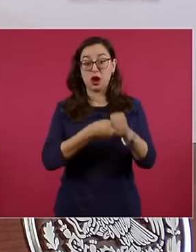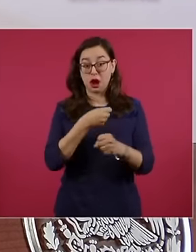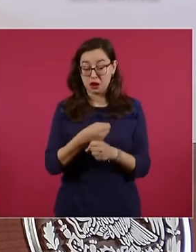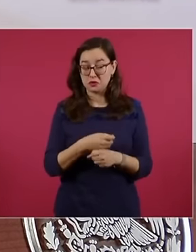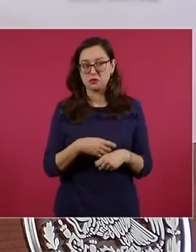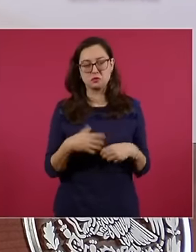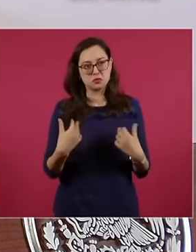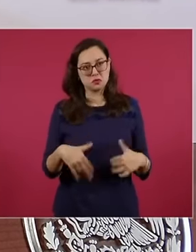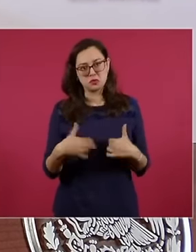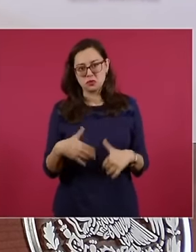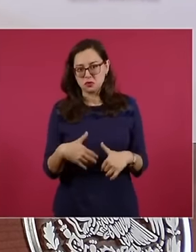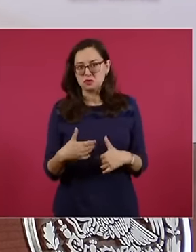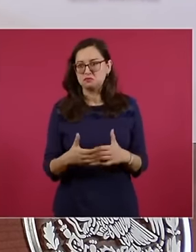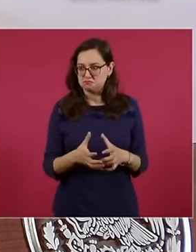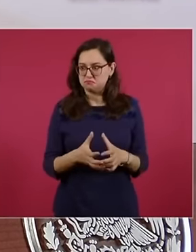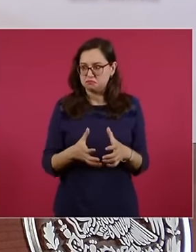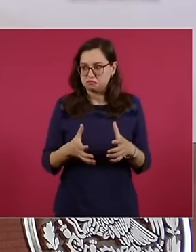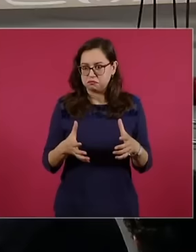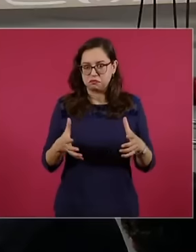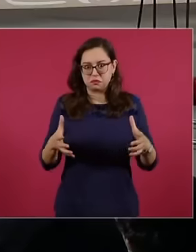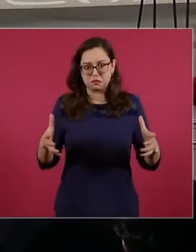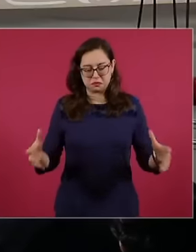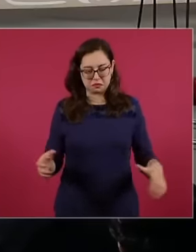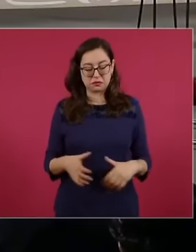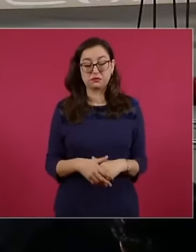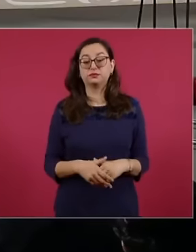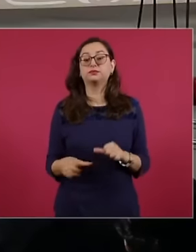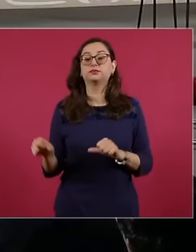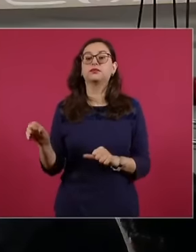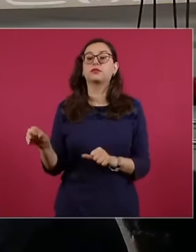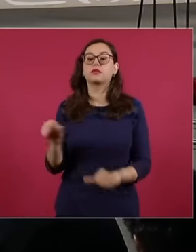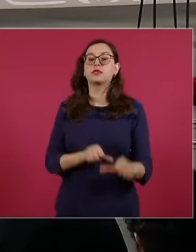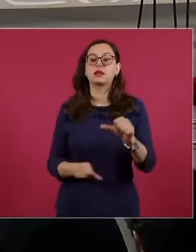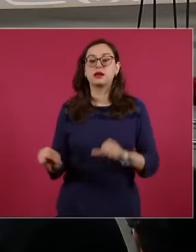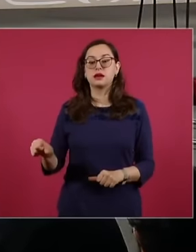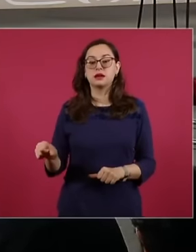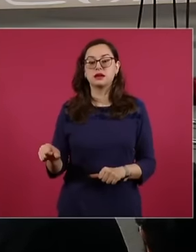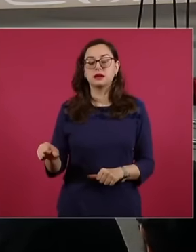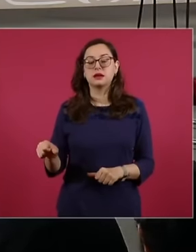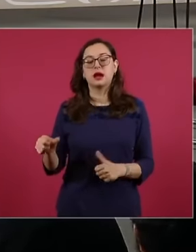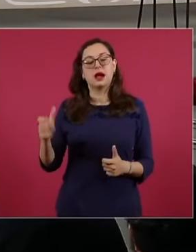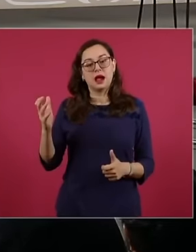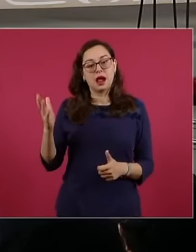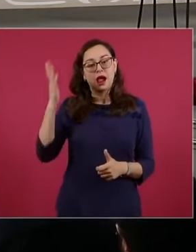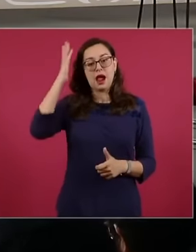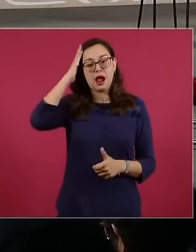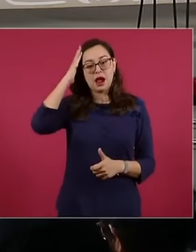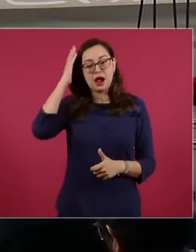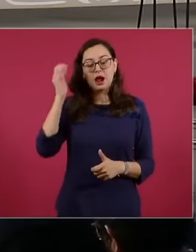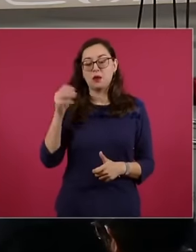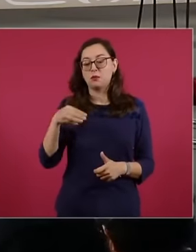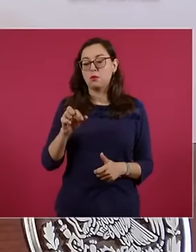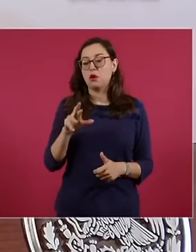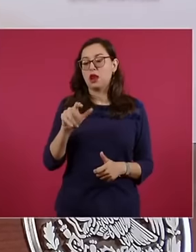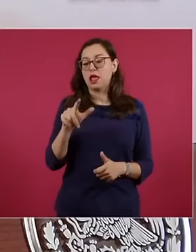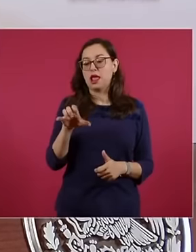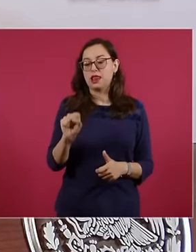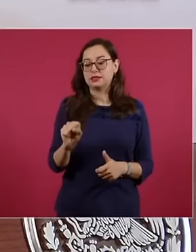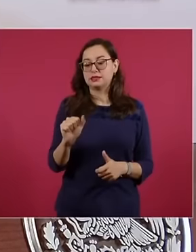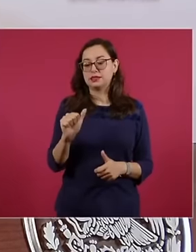the floor to Admiral Morales González Morales Ángeles, who is the director of the